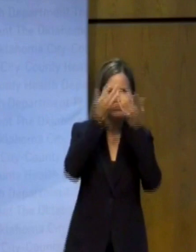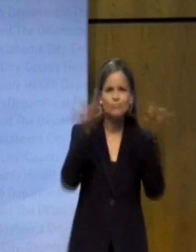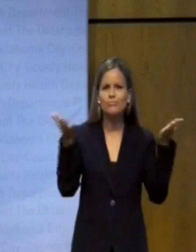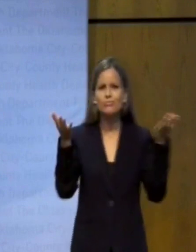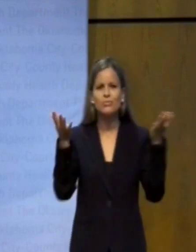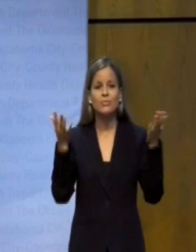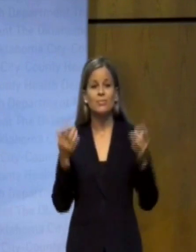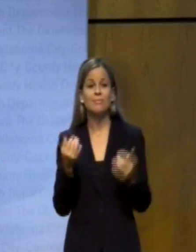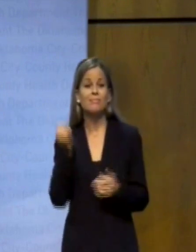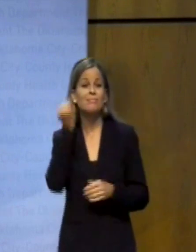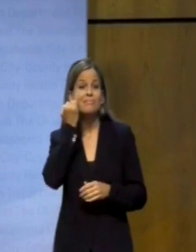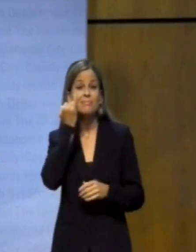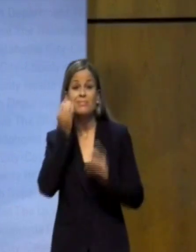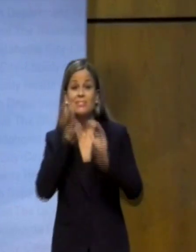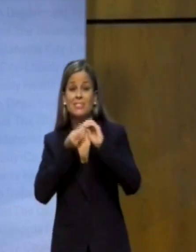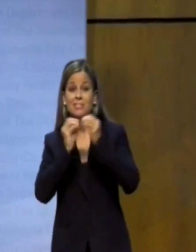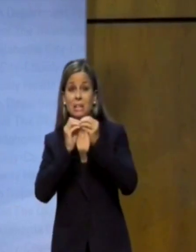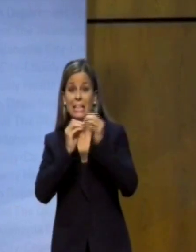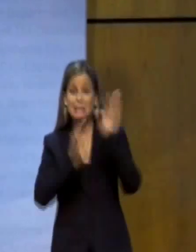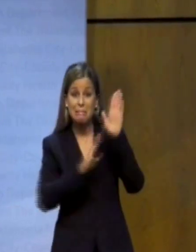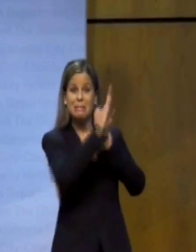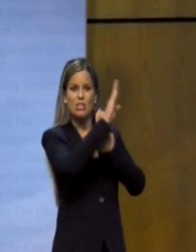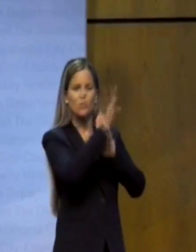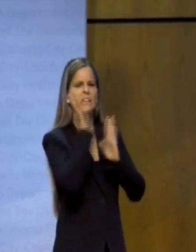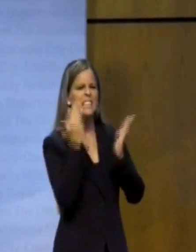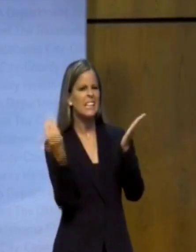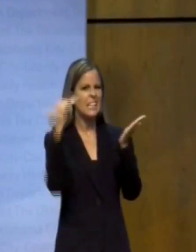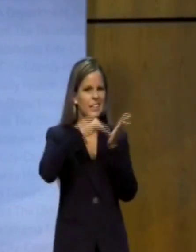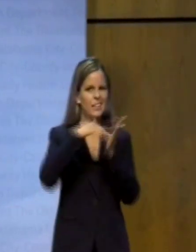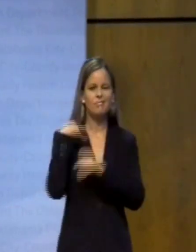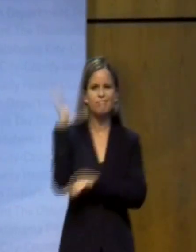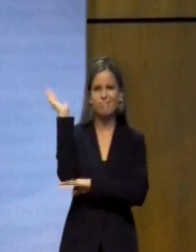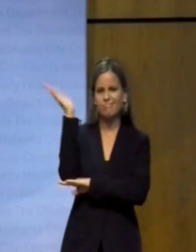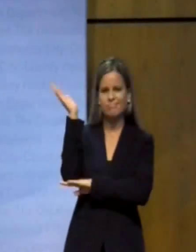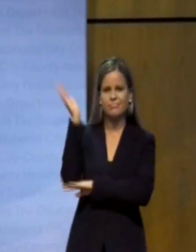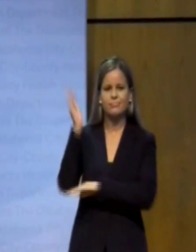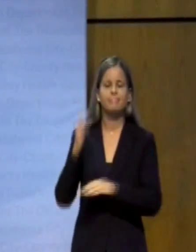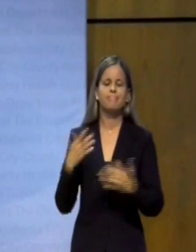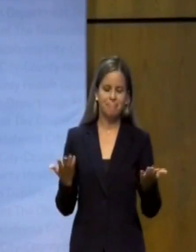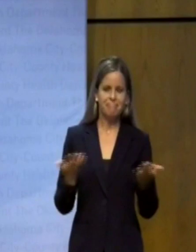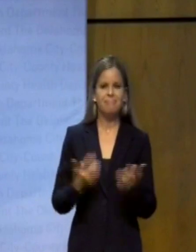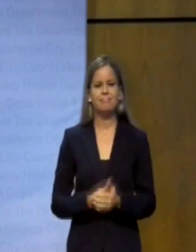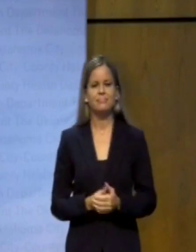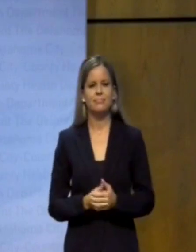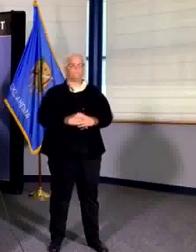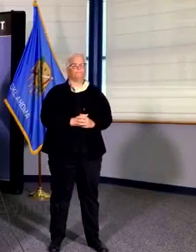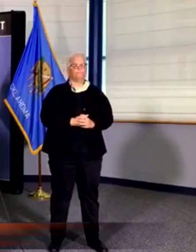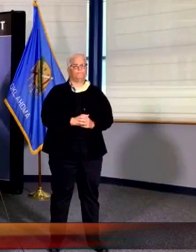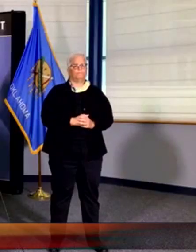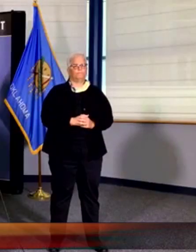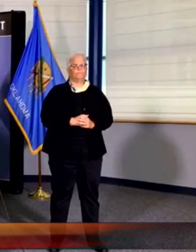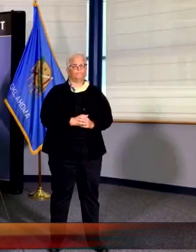major data points spiked upward and unfortunately that is why we are here today I believe that the